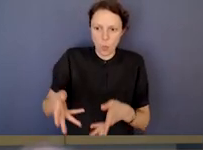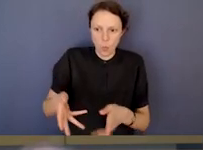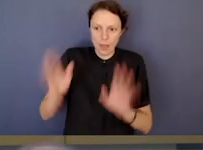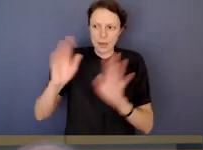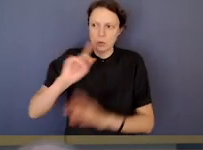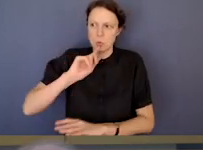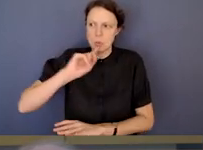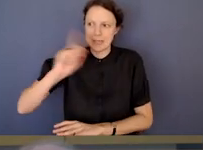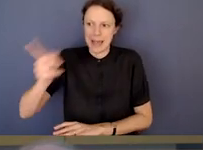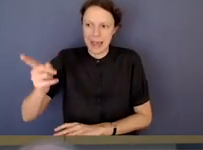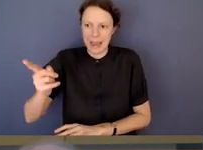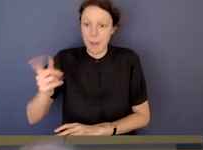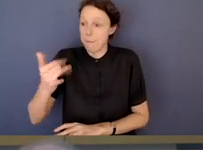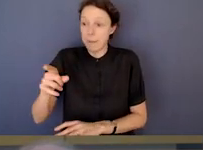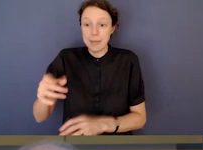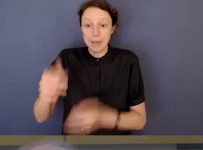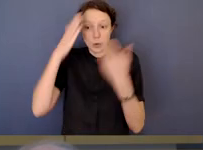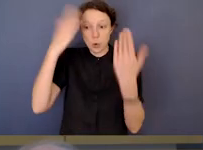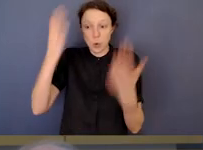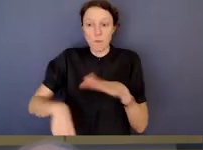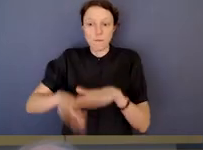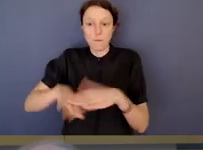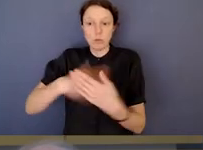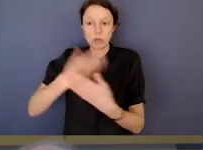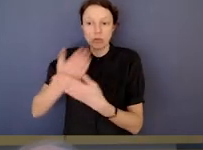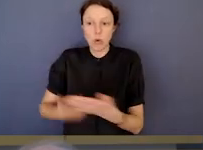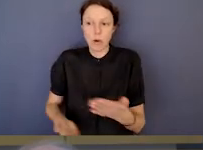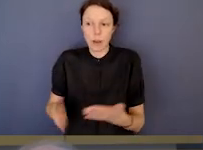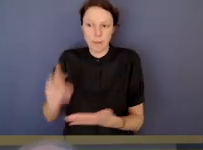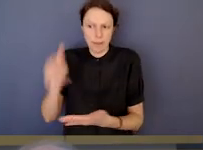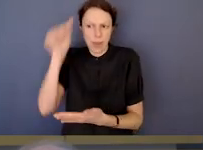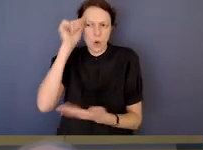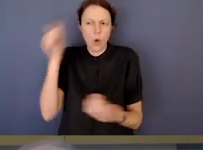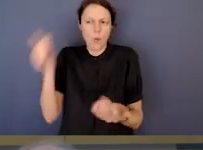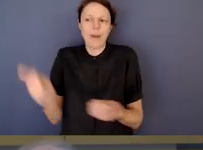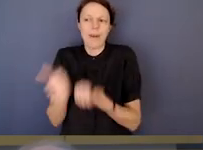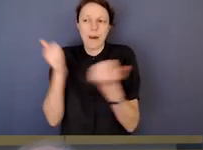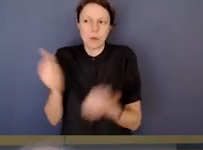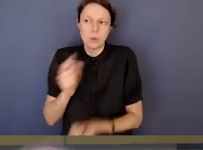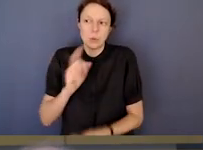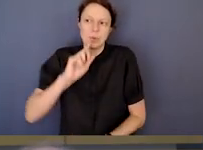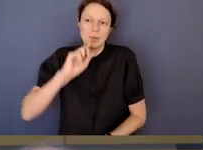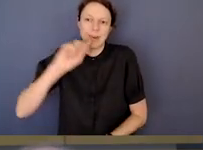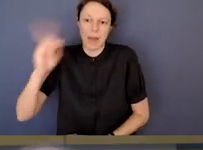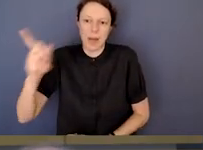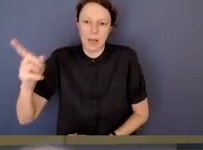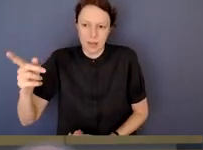even if they've only got a piece of information that turns out to be a crucial piece of information that can trigger an investigation.